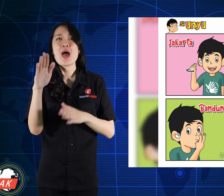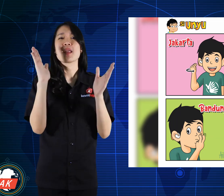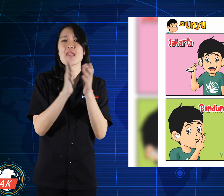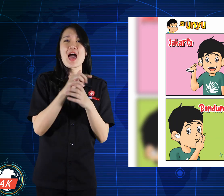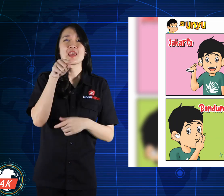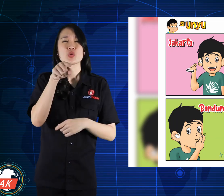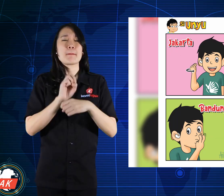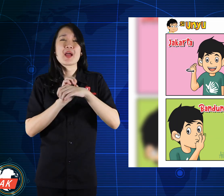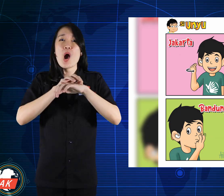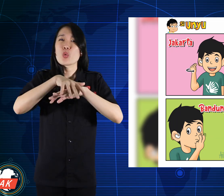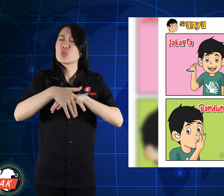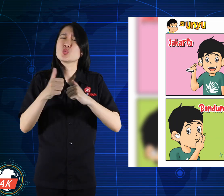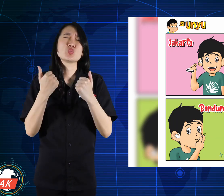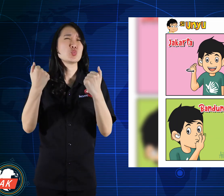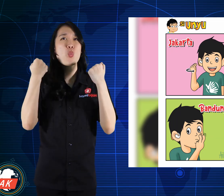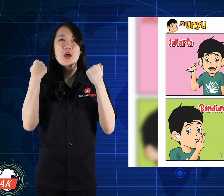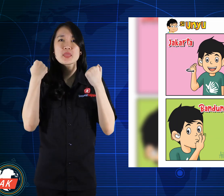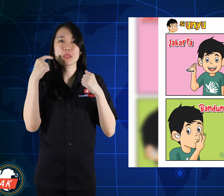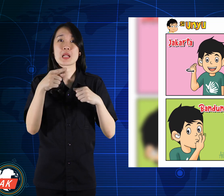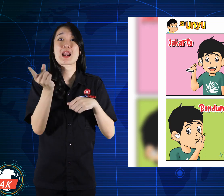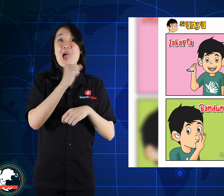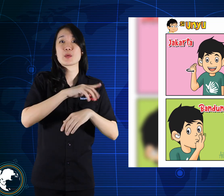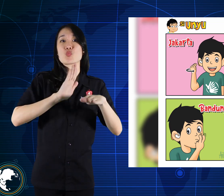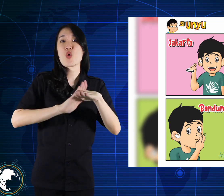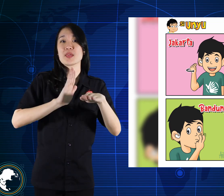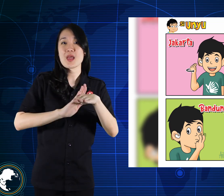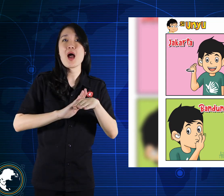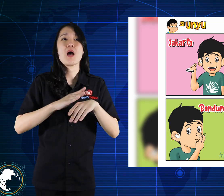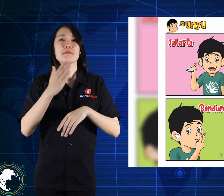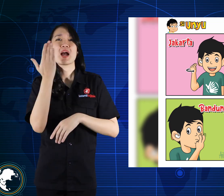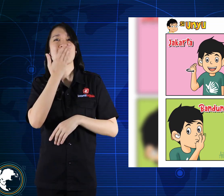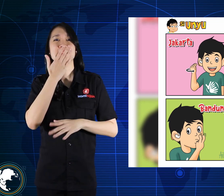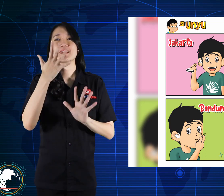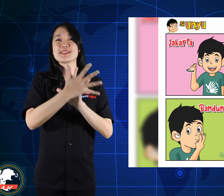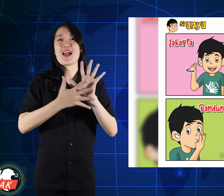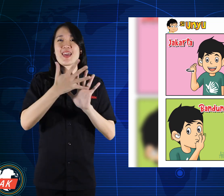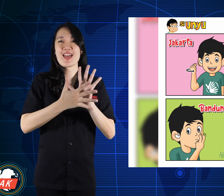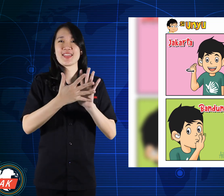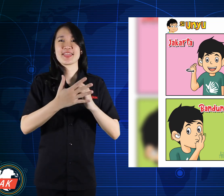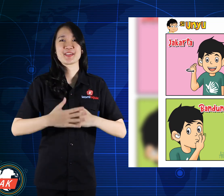Now that's a strong influence from culture to Sign language.